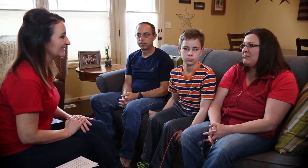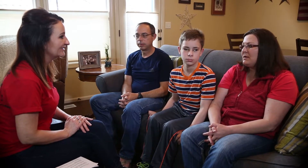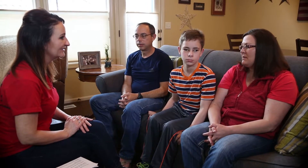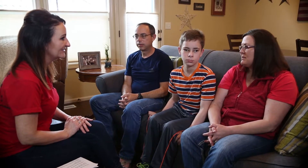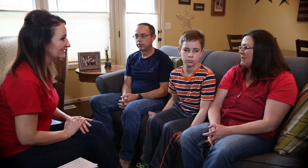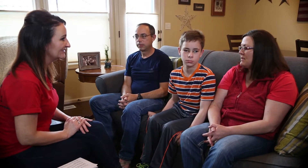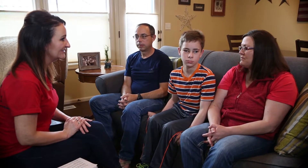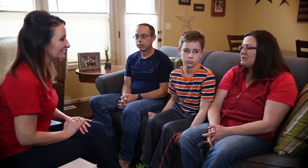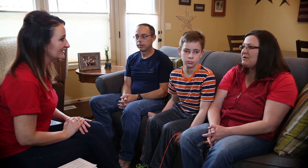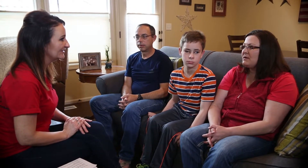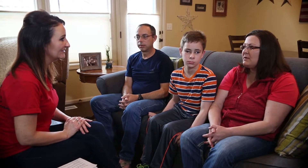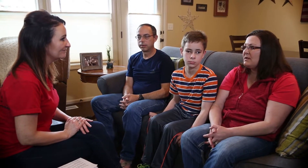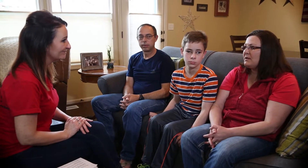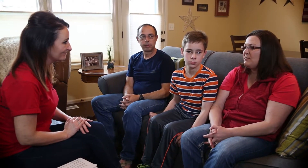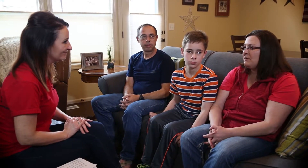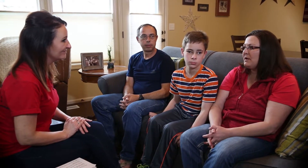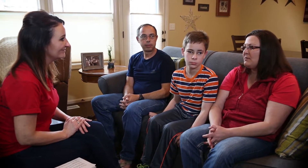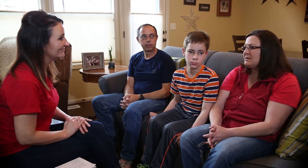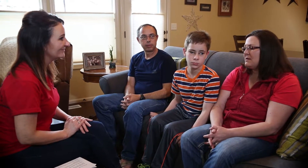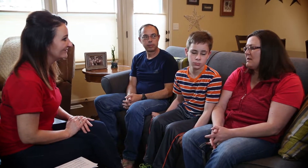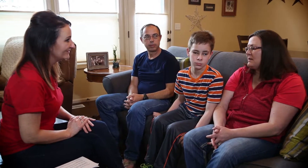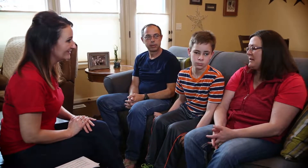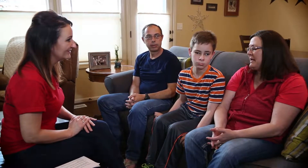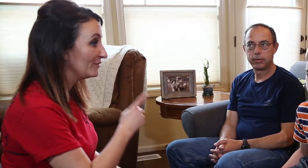becomes a lot less frustrated when he can communicate with sign. All of you